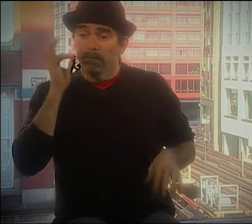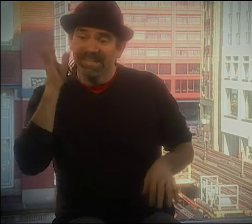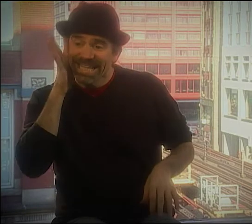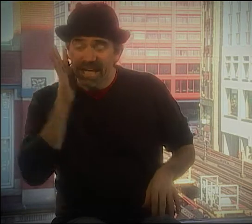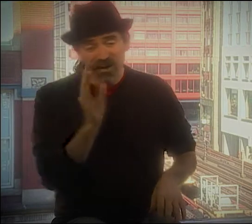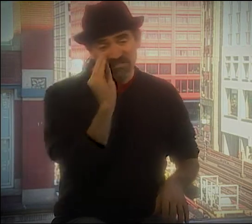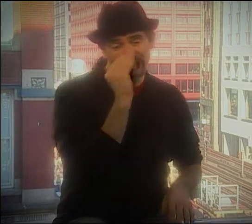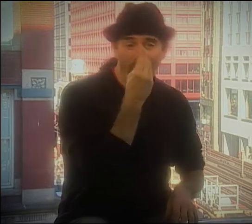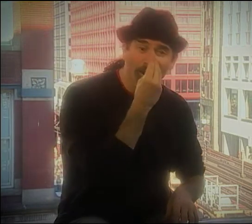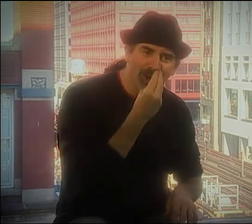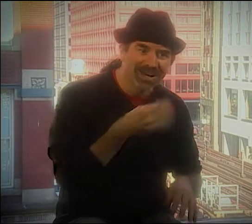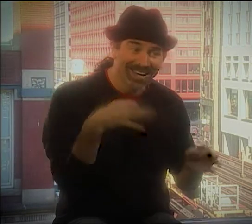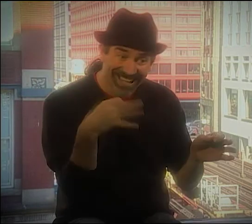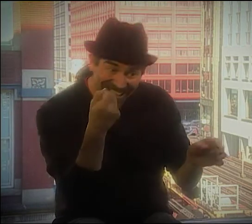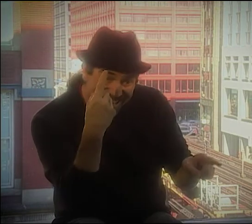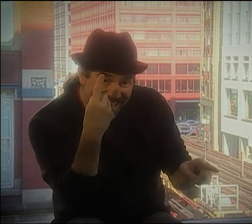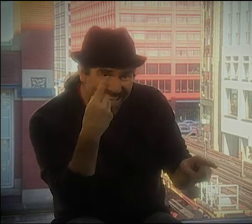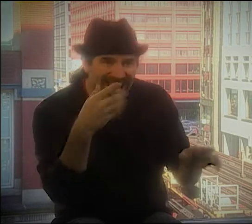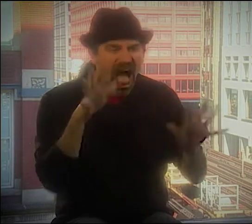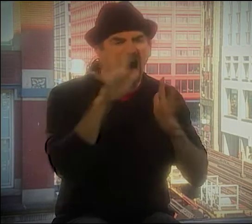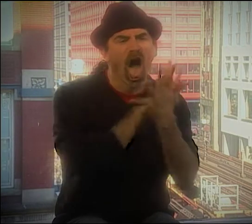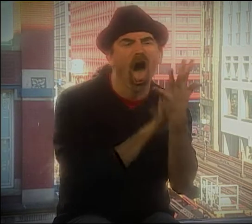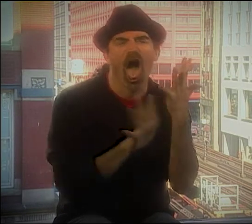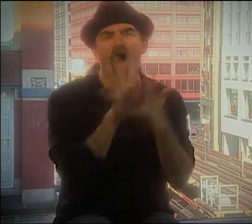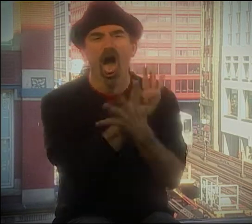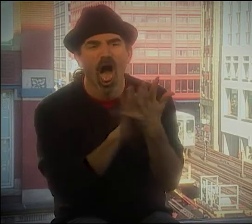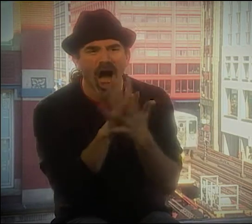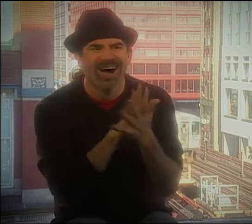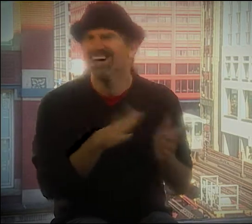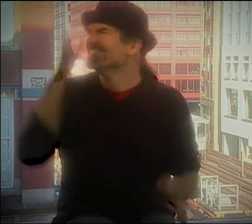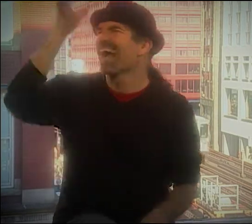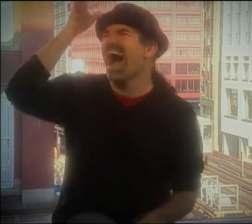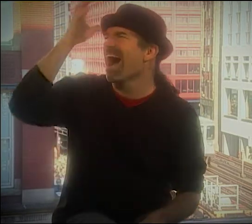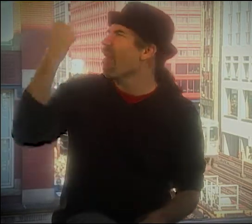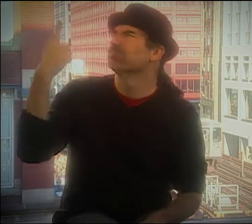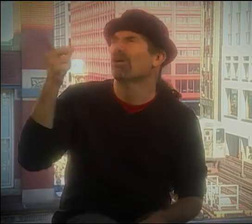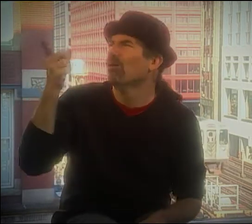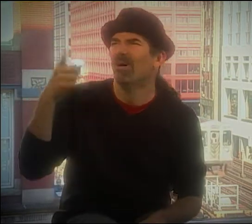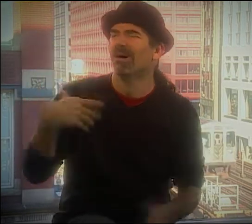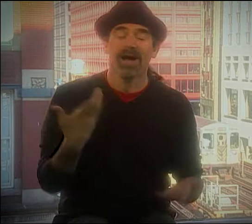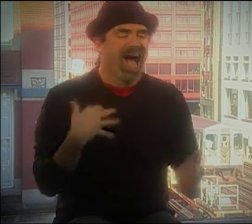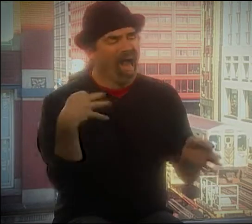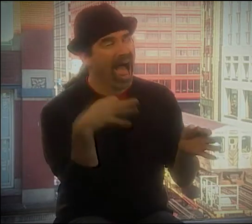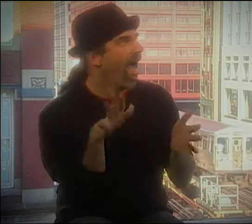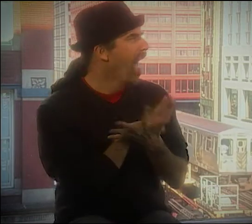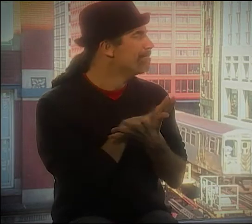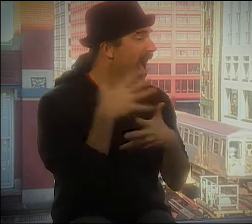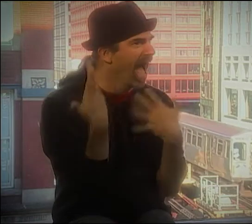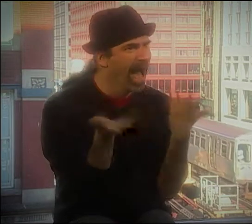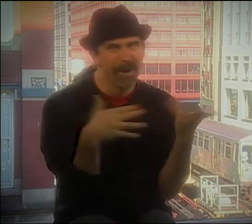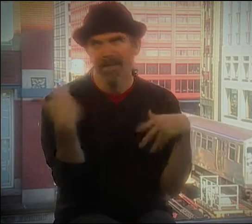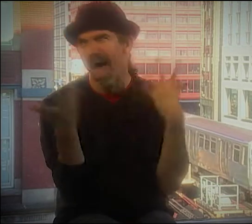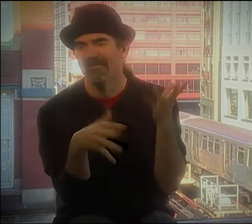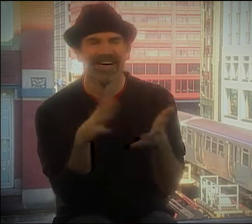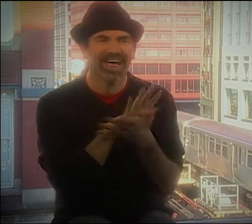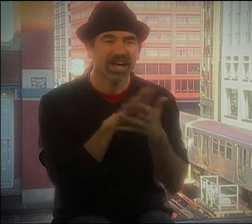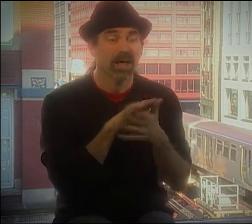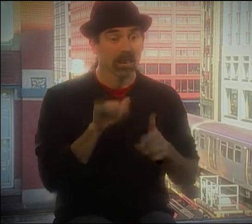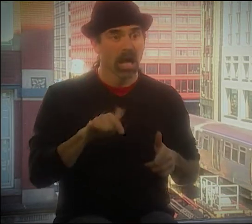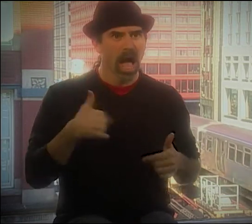YOU KNOW, THE BIRDS AND THE BEES AND ALL THIS, BUT YOU DON'T TELL THEM STRAIGHT OUT. AND HE'S GOING, "DAD, WHAT ARE YOU TALKING ABOUT?"